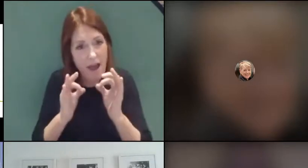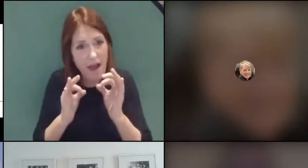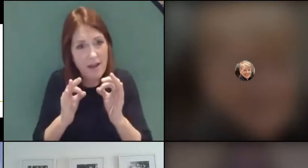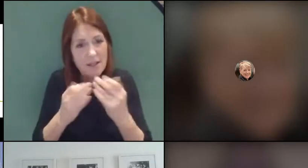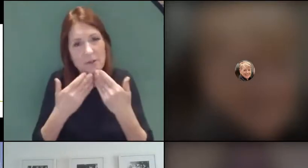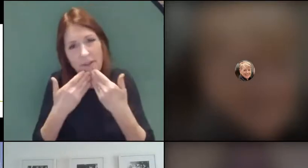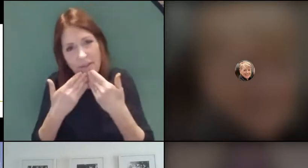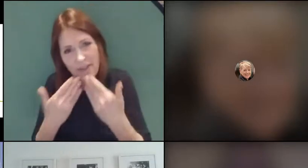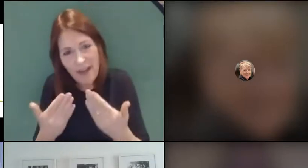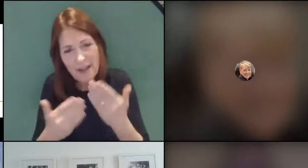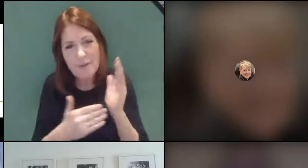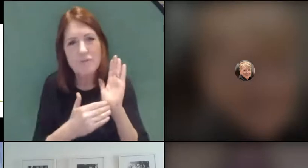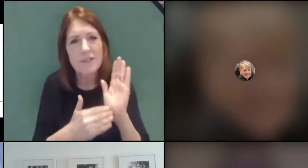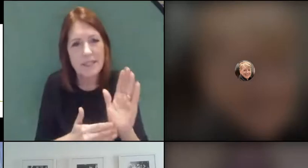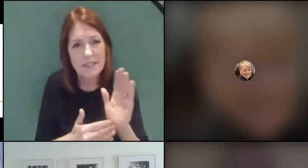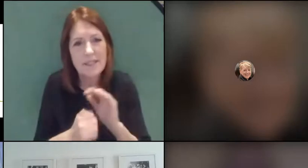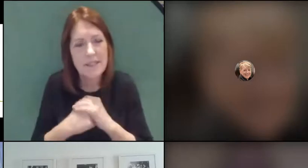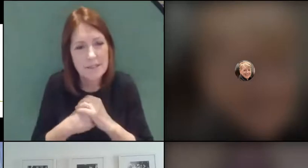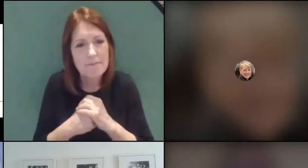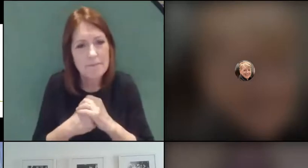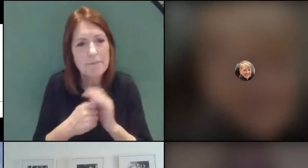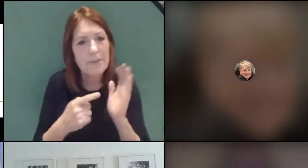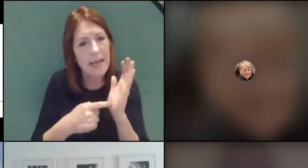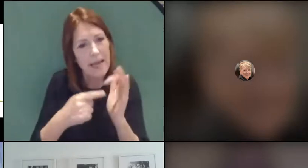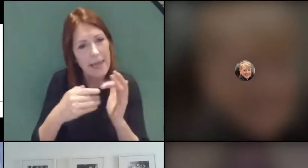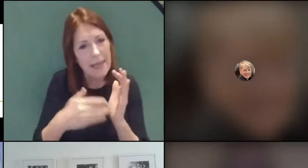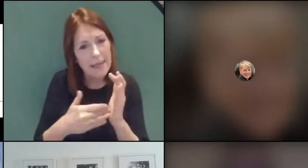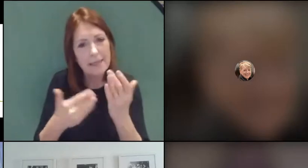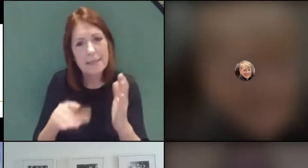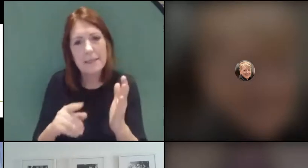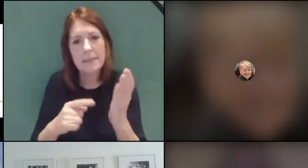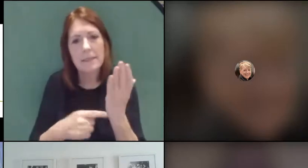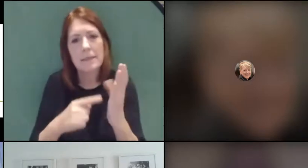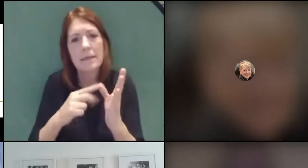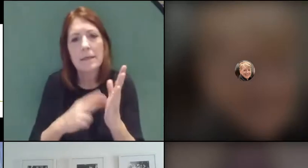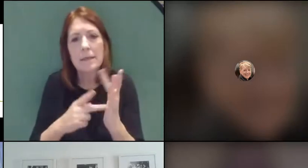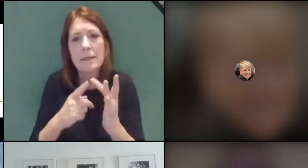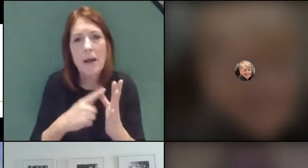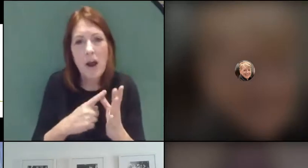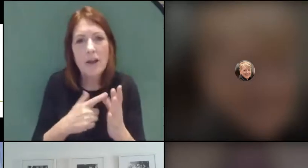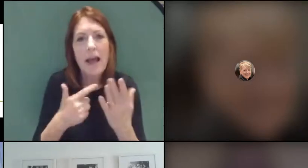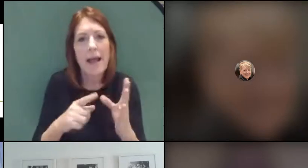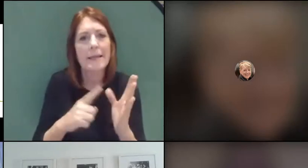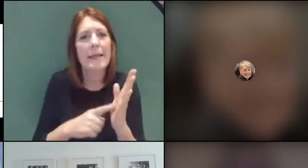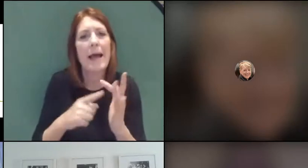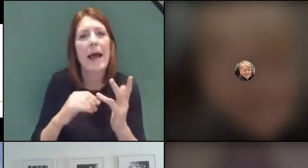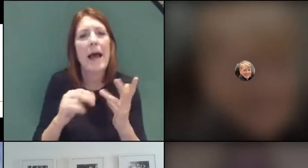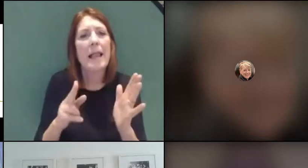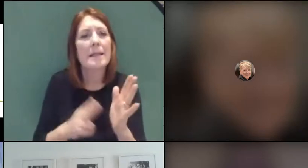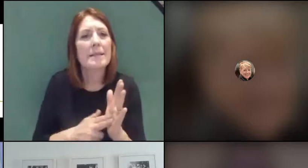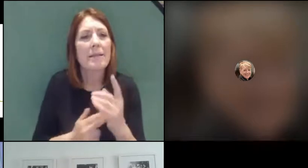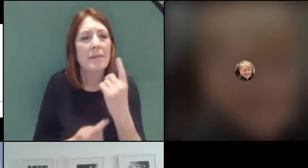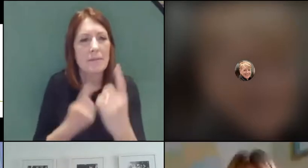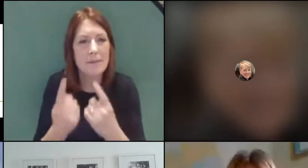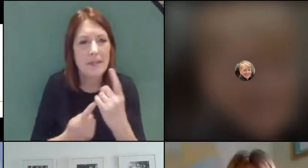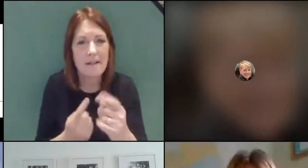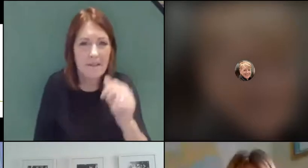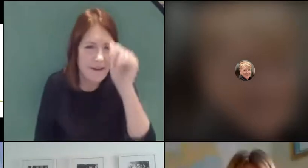presenters - Liz and Tanya and Alison will be familiar with the phrase and or an old adage